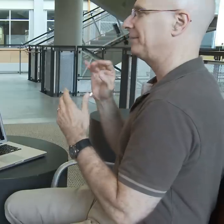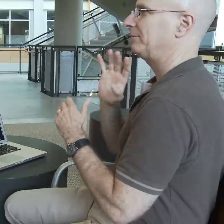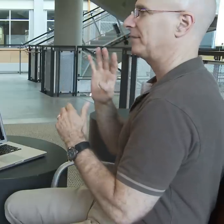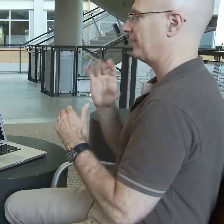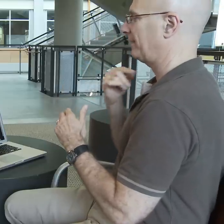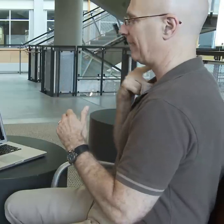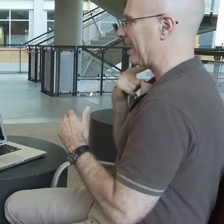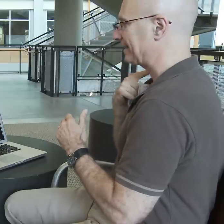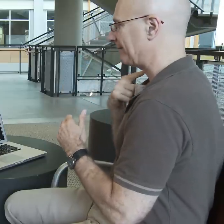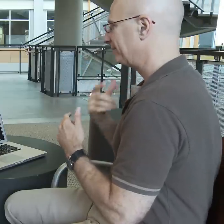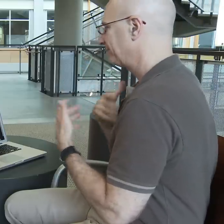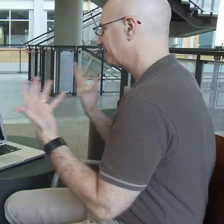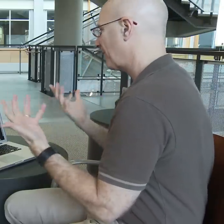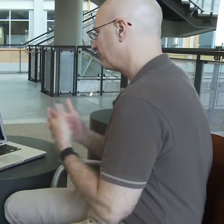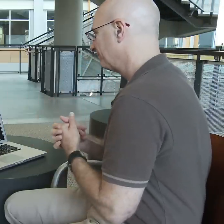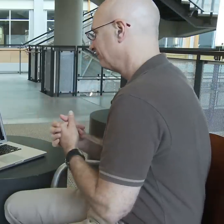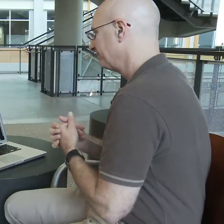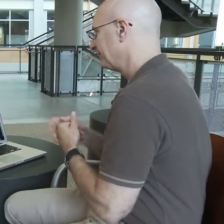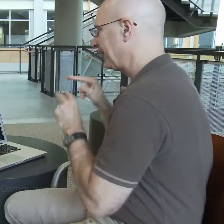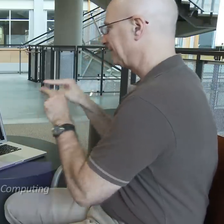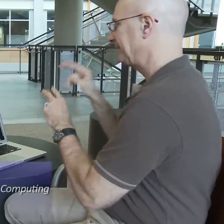And the guy seems to be Italian so...